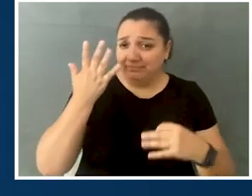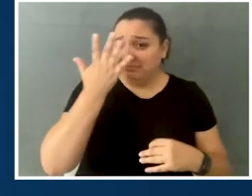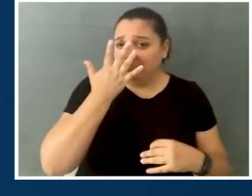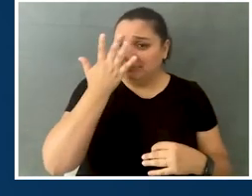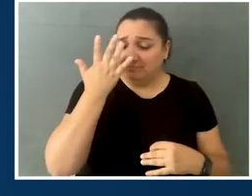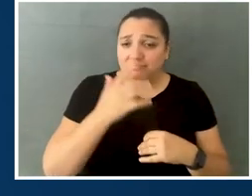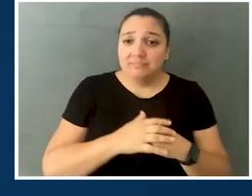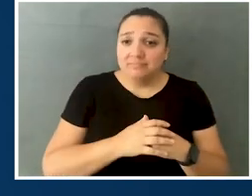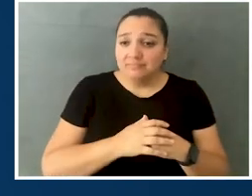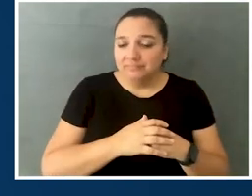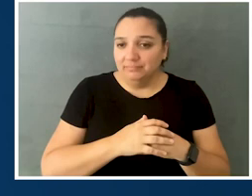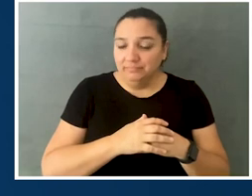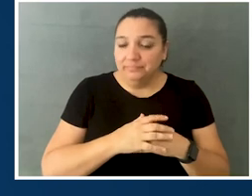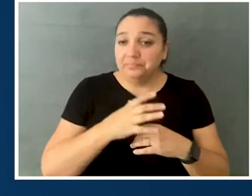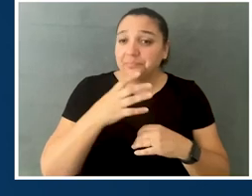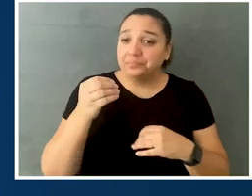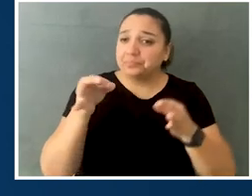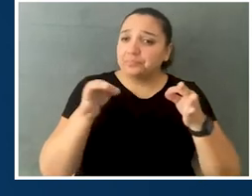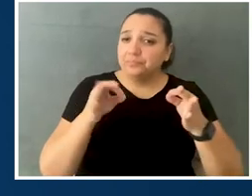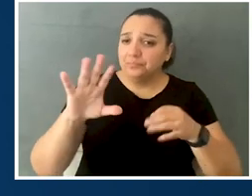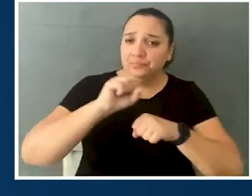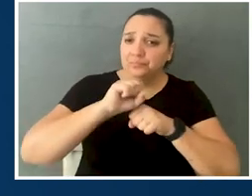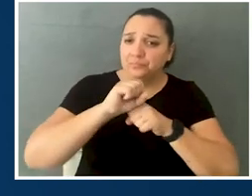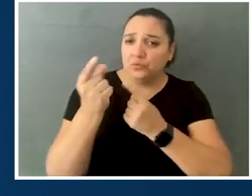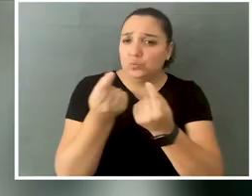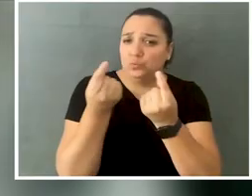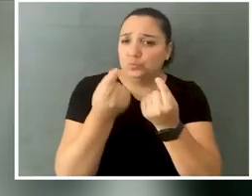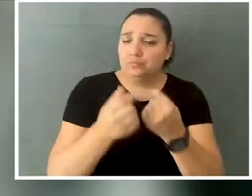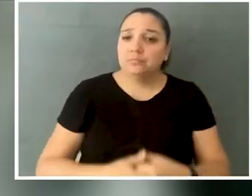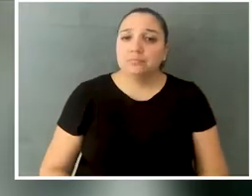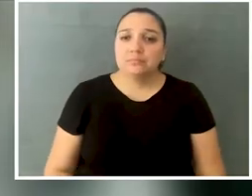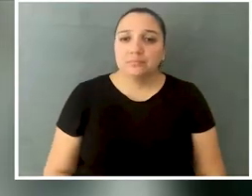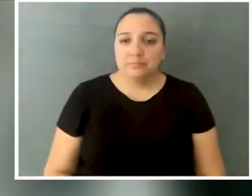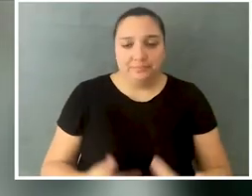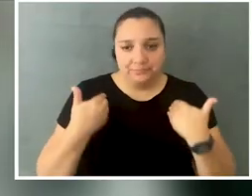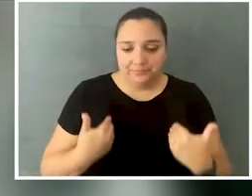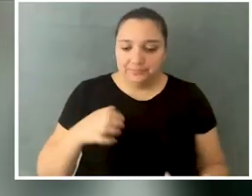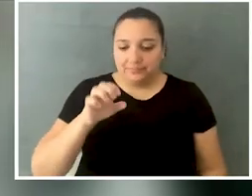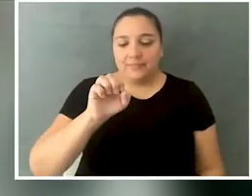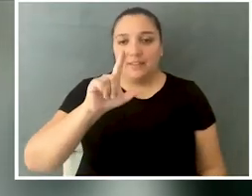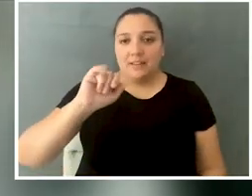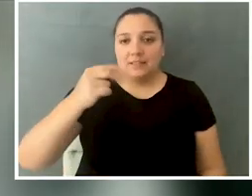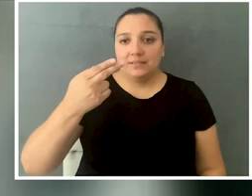and share a little bit with our audience about the work that you do? Cool. So I am Elijah Armstrong.